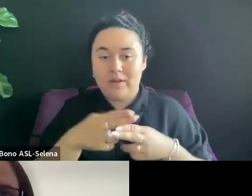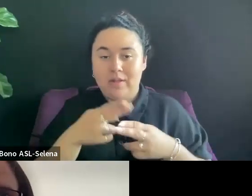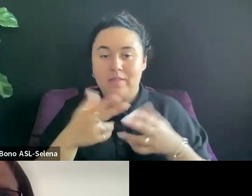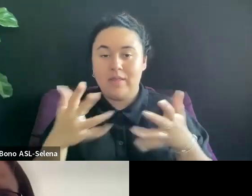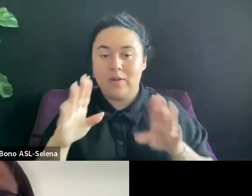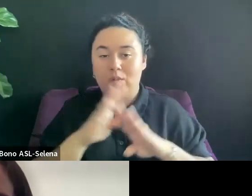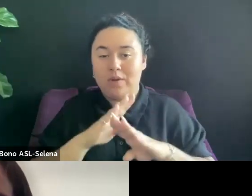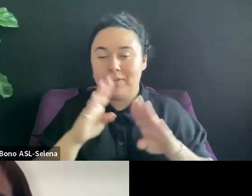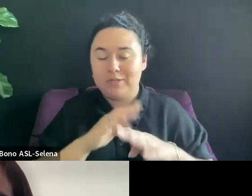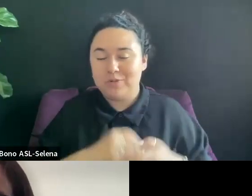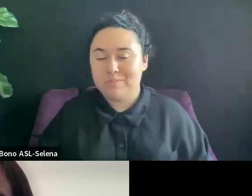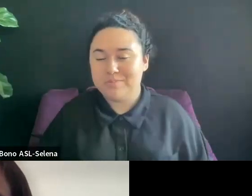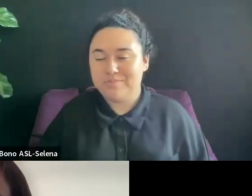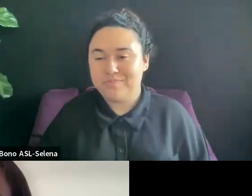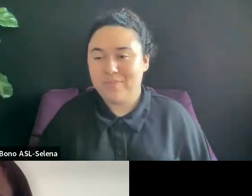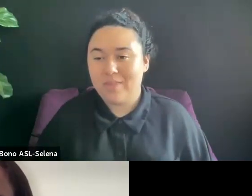WANT TO GET IN TROUBLE.